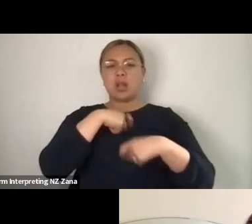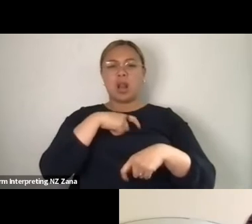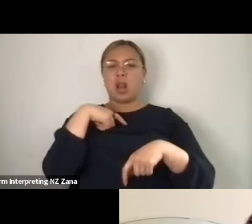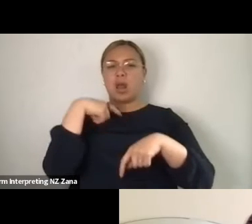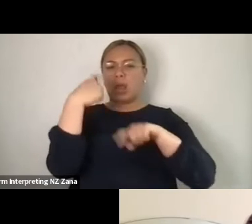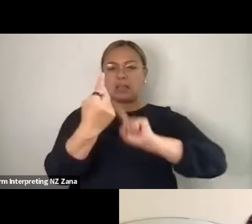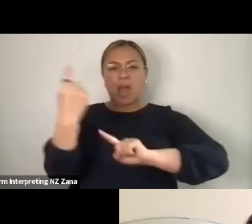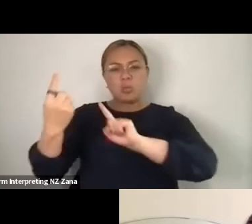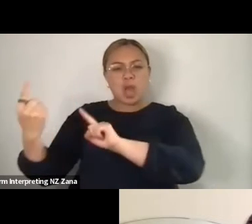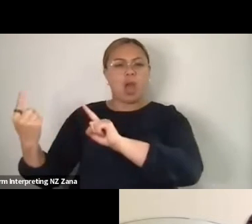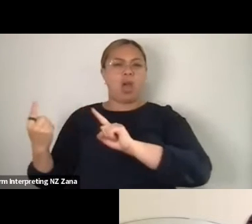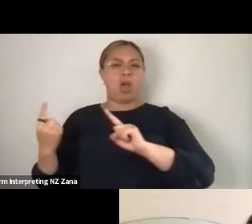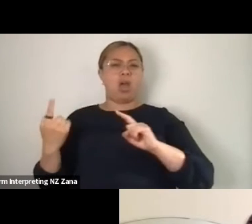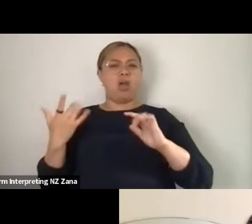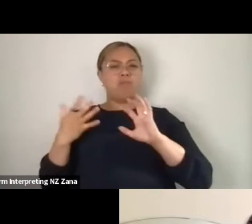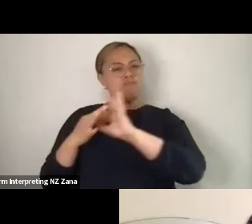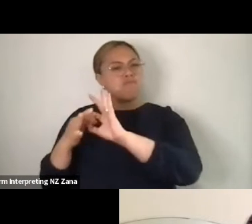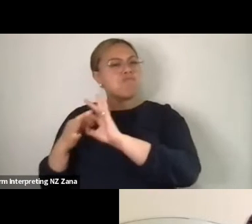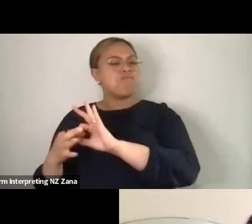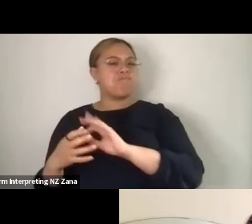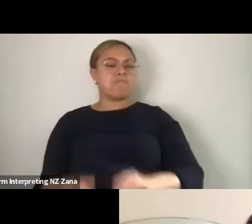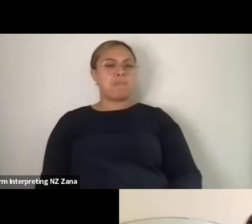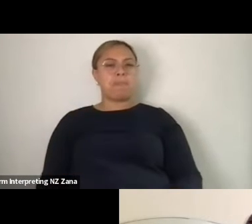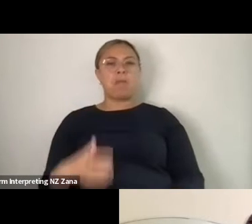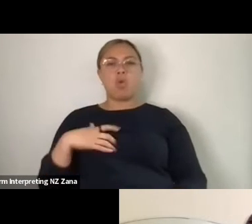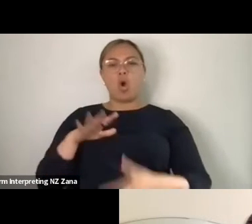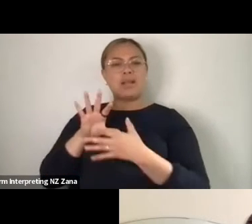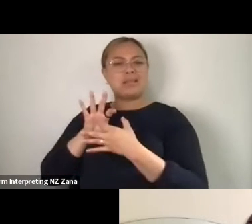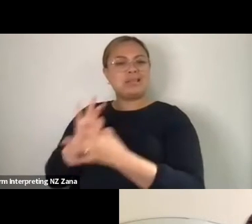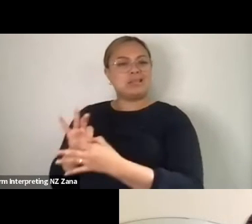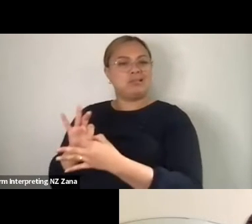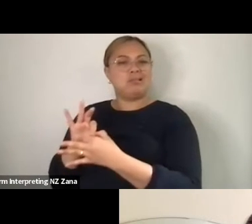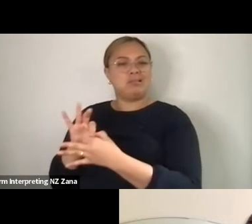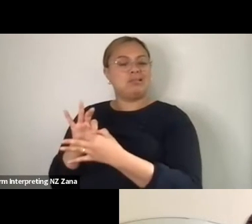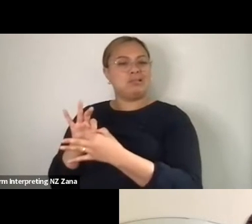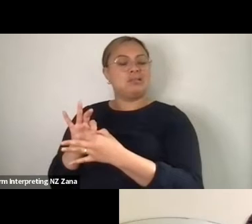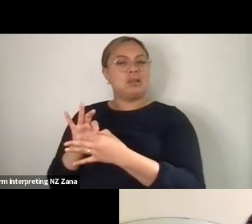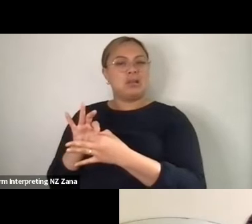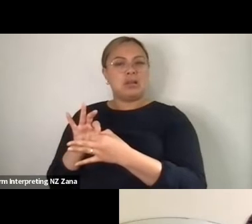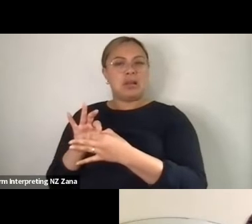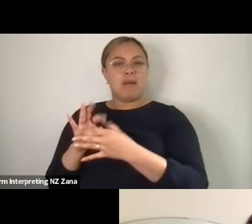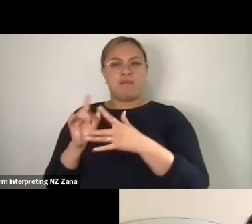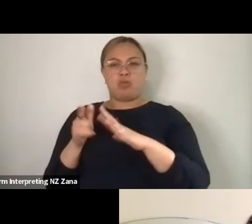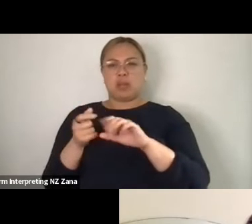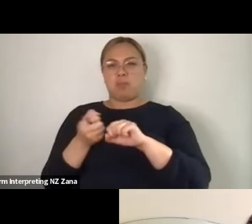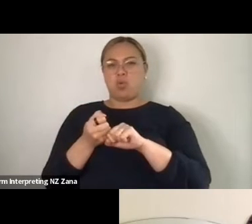Yeah in sort of intimate interactions and like what it is to- if you spend time with somebody